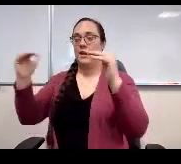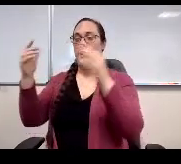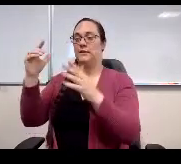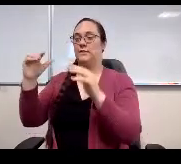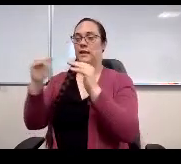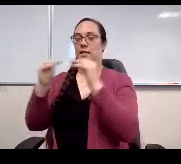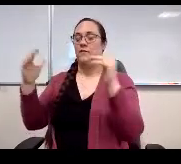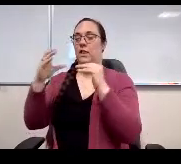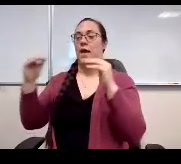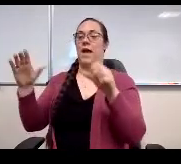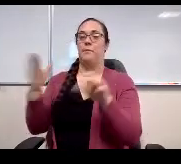Be fully prepared for success.